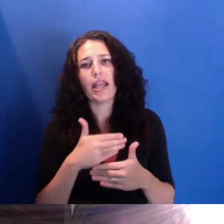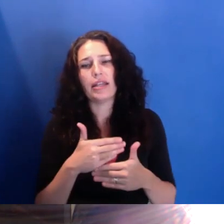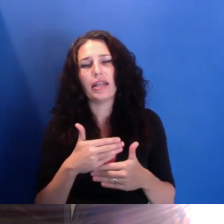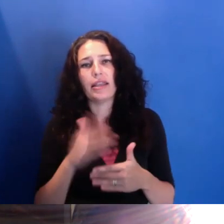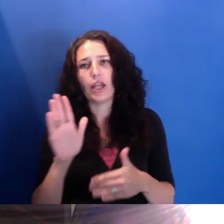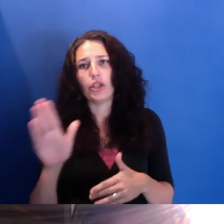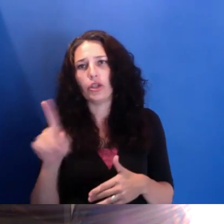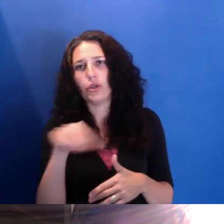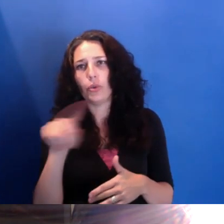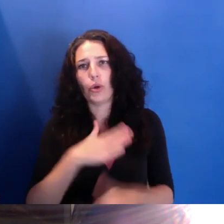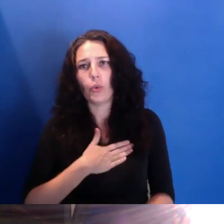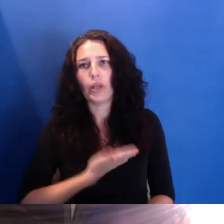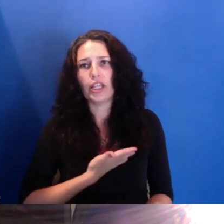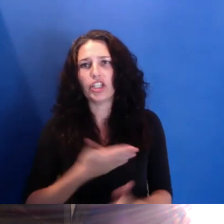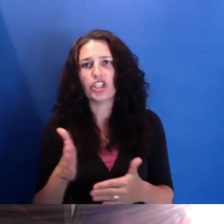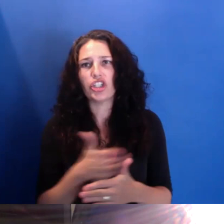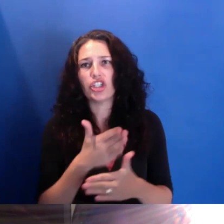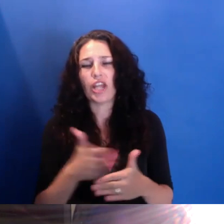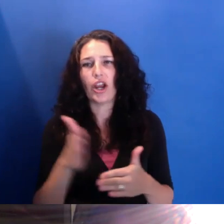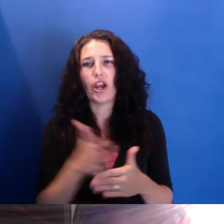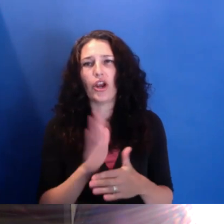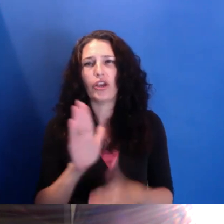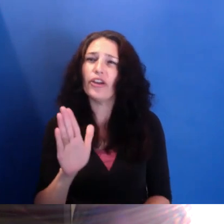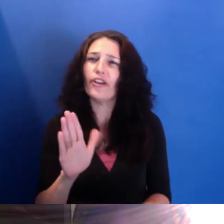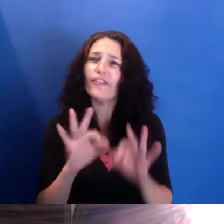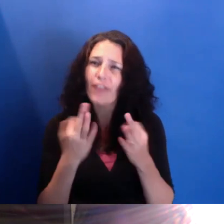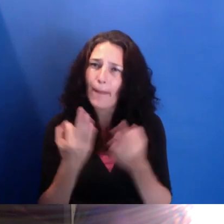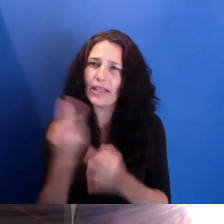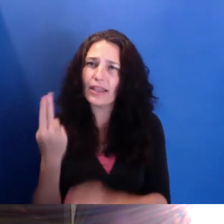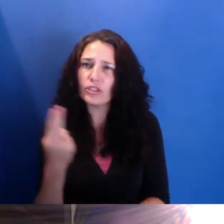and how your family histories informed your creative practice and your political orientation.